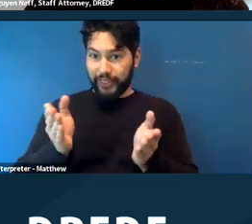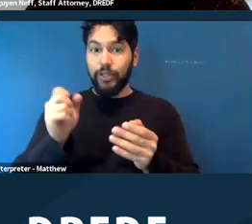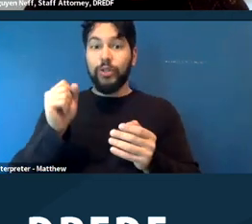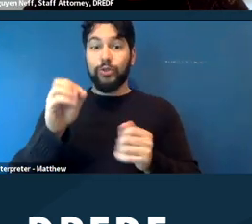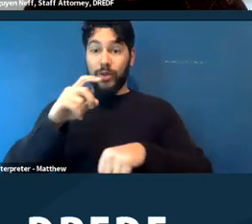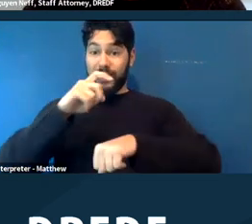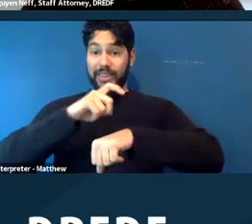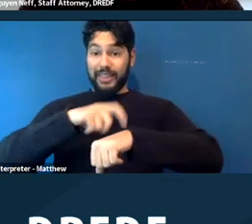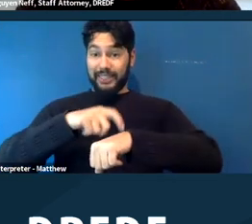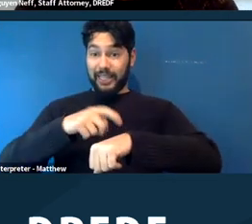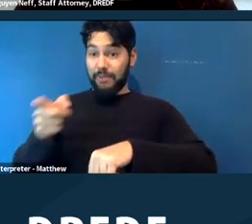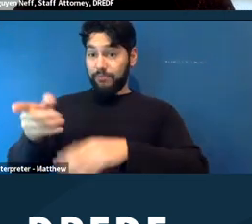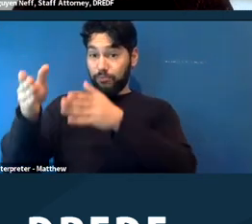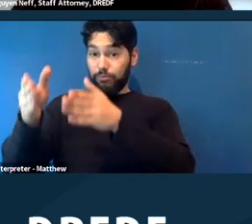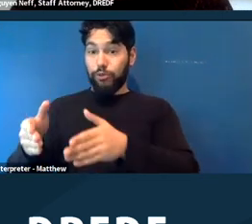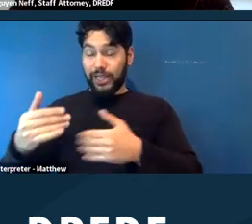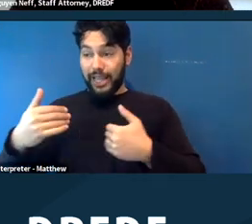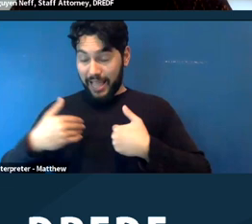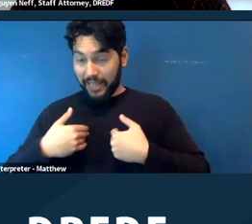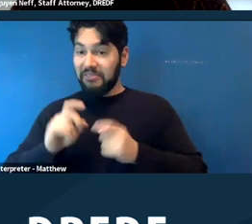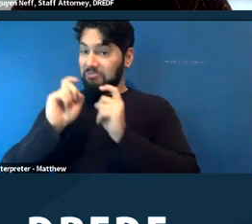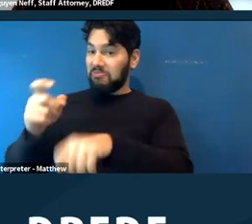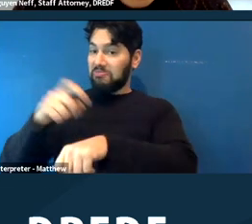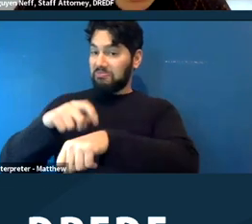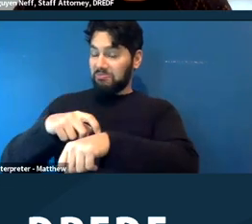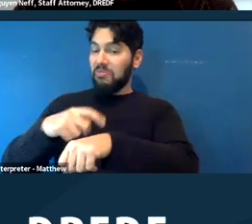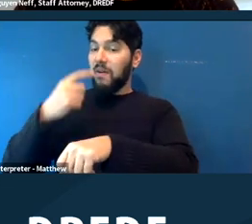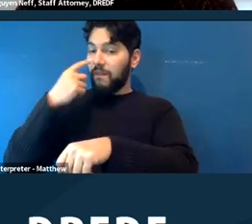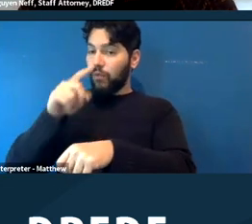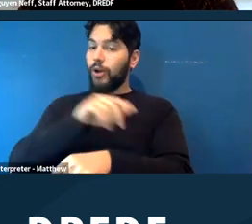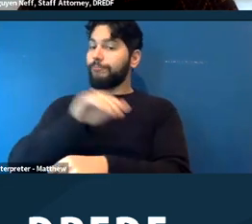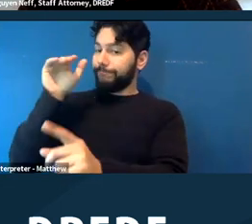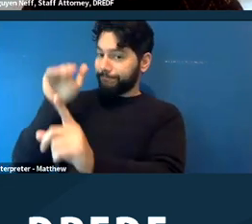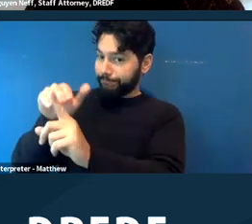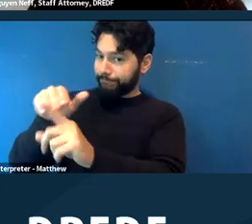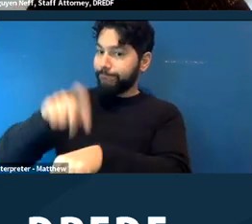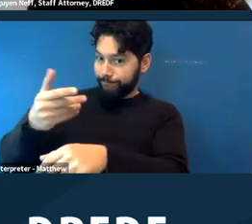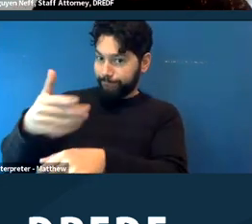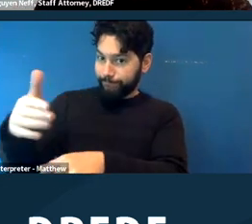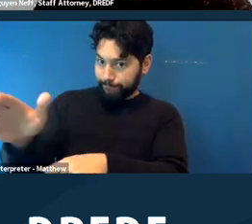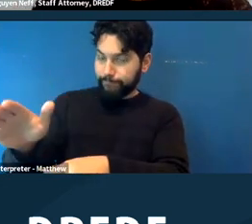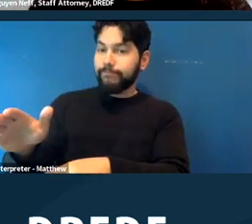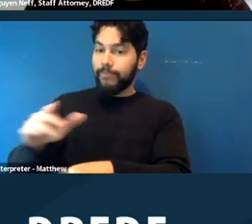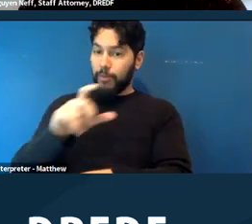police have had to comply with the requests from the police, and to move her belongings.